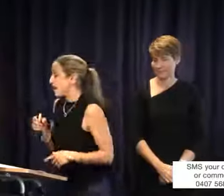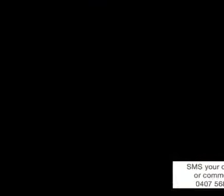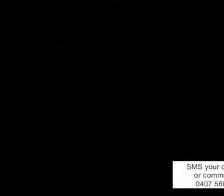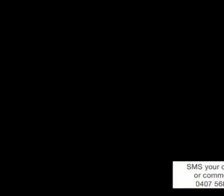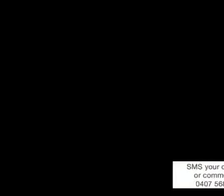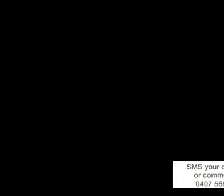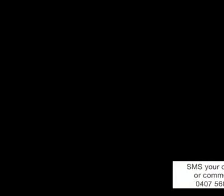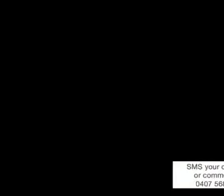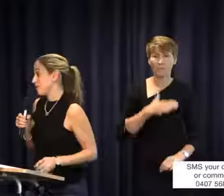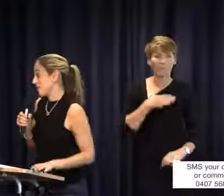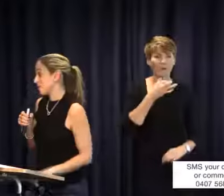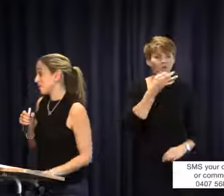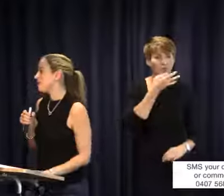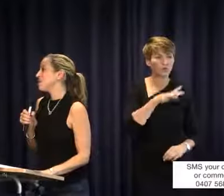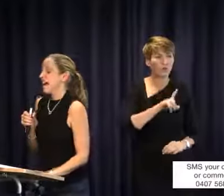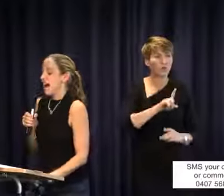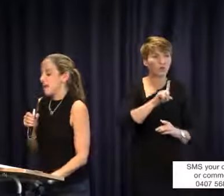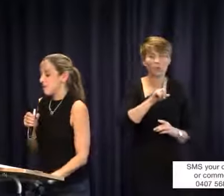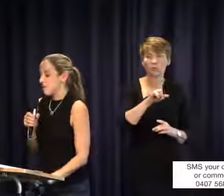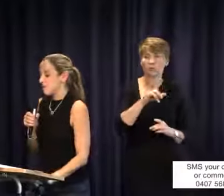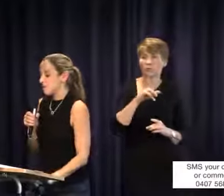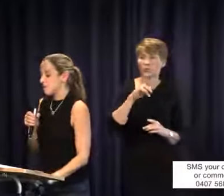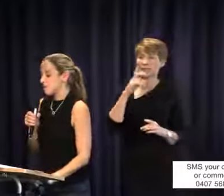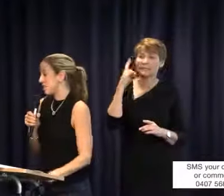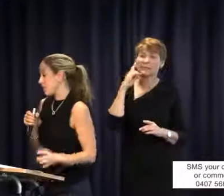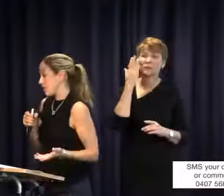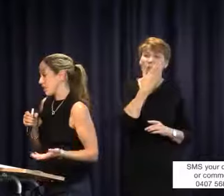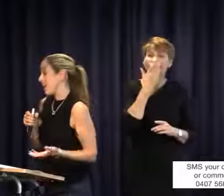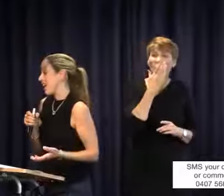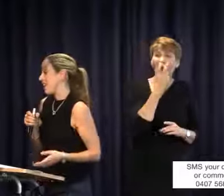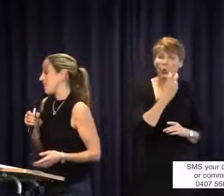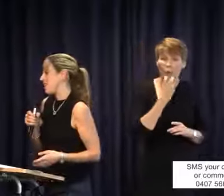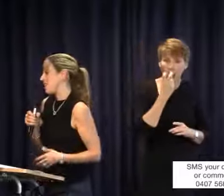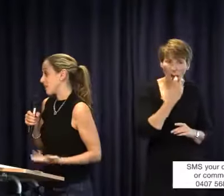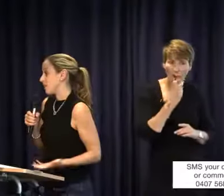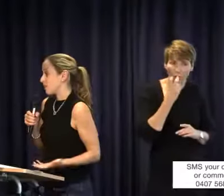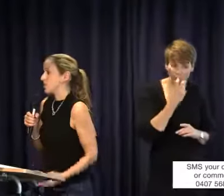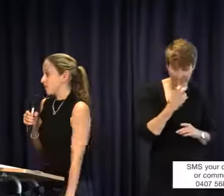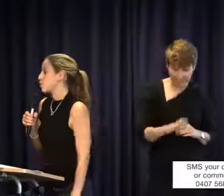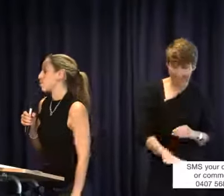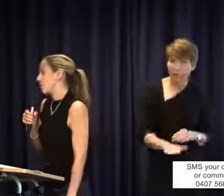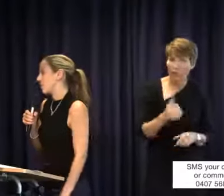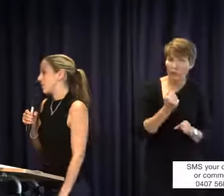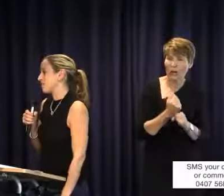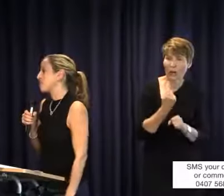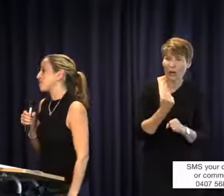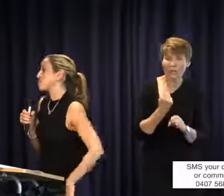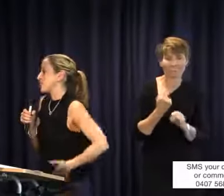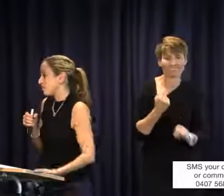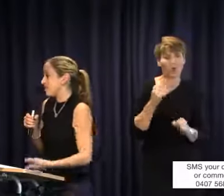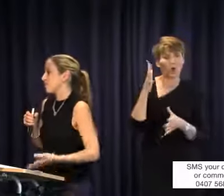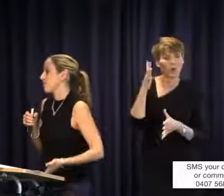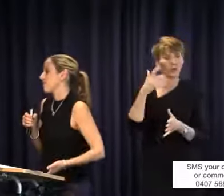My deaf school but she's in grade 1 and Auslan is her preferred language. So slowly the school